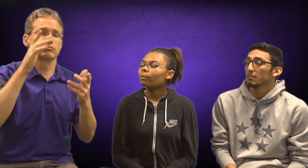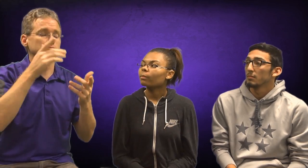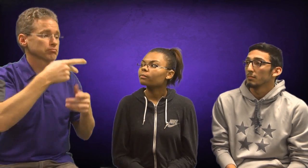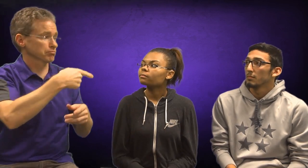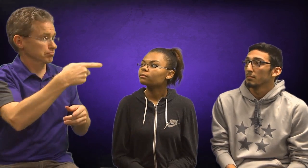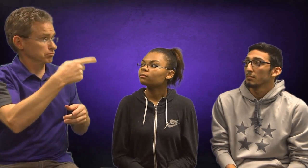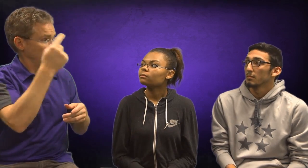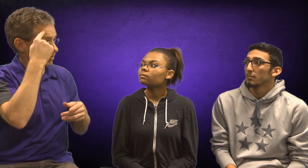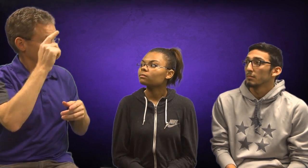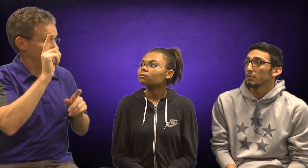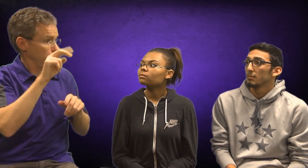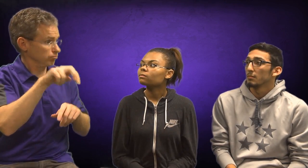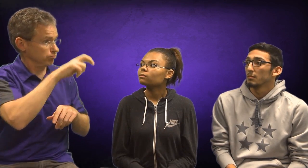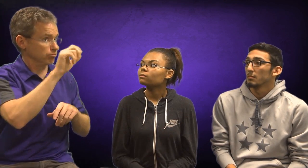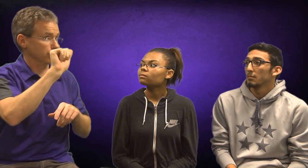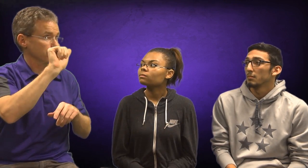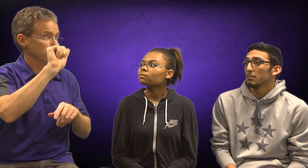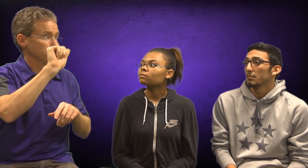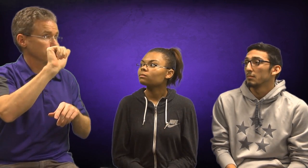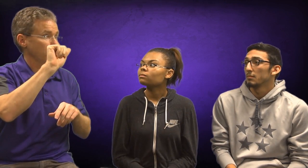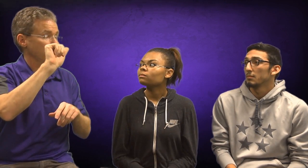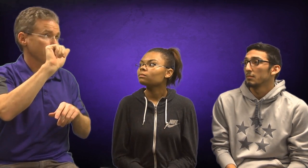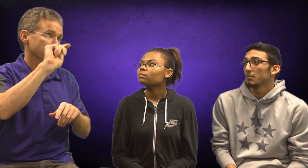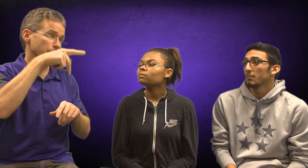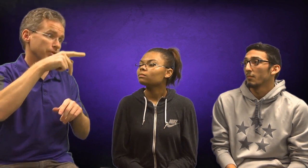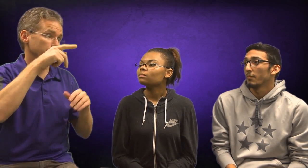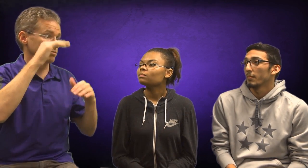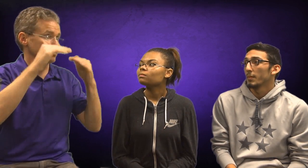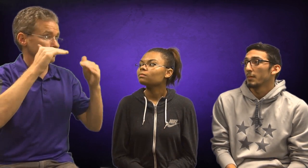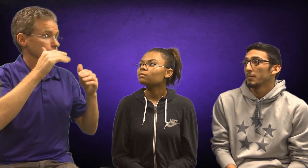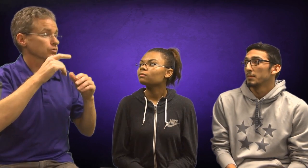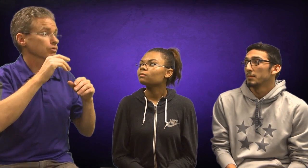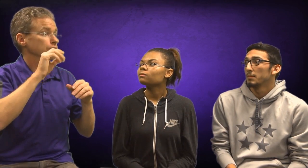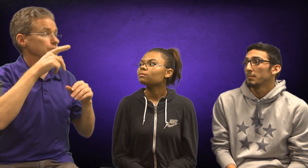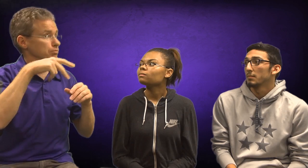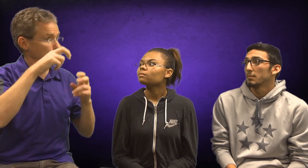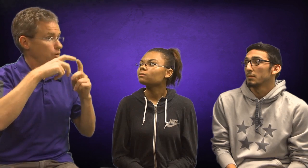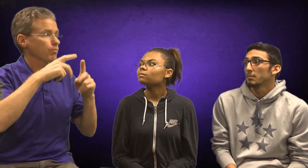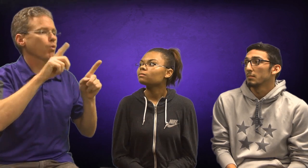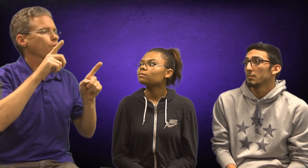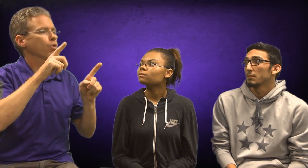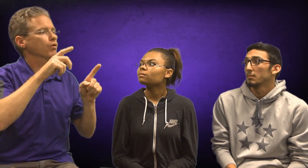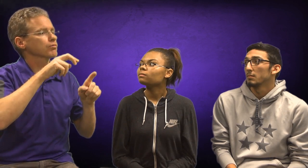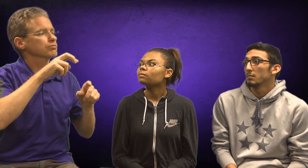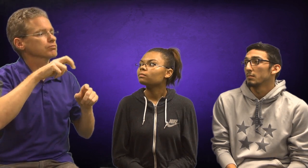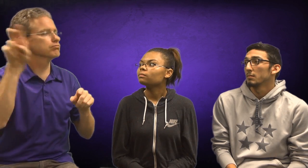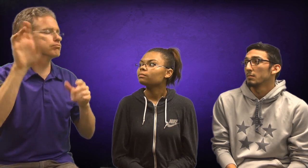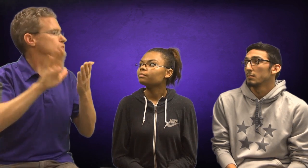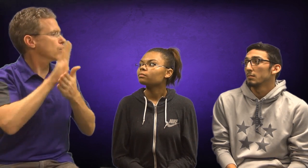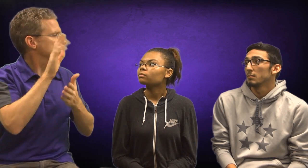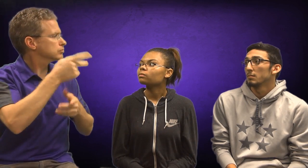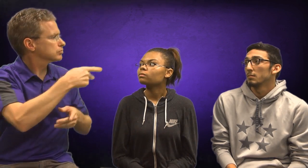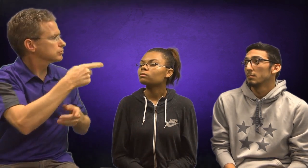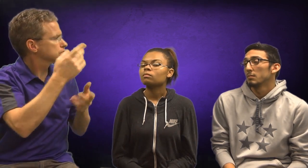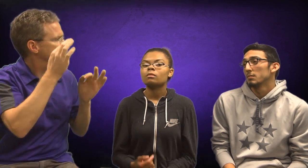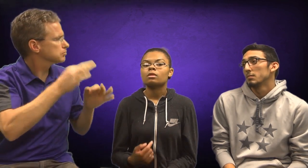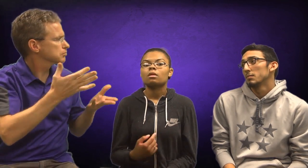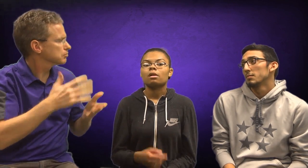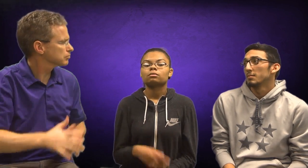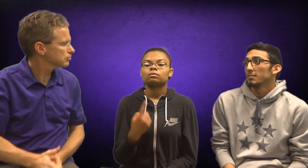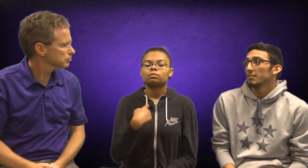So, are you guys thinking going into ATP? Or go straight into college?